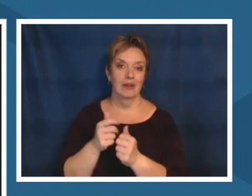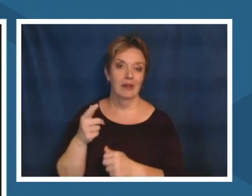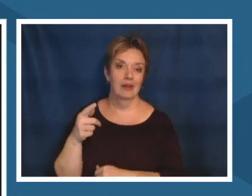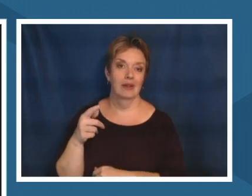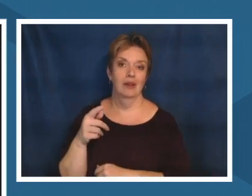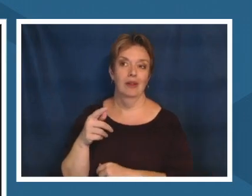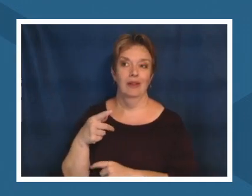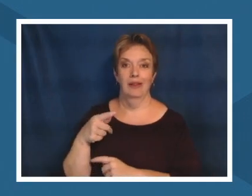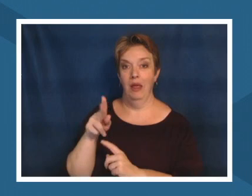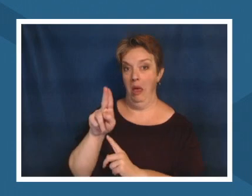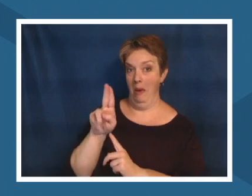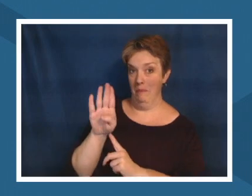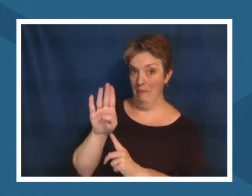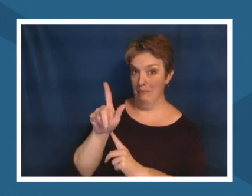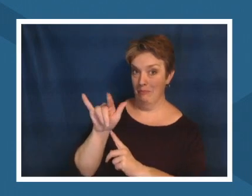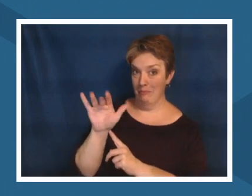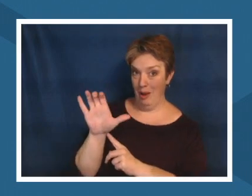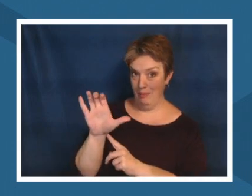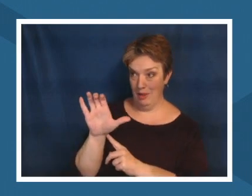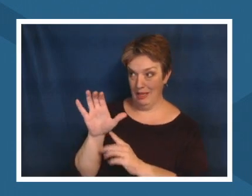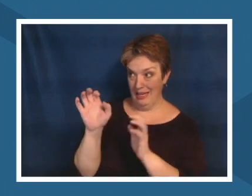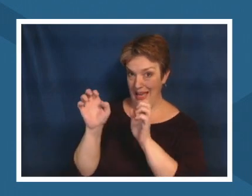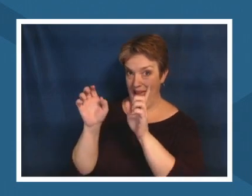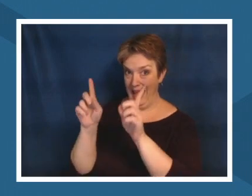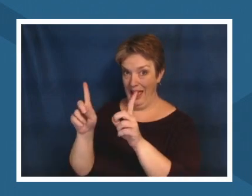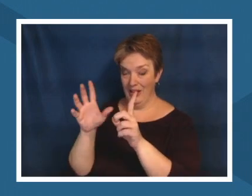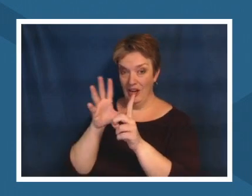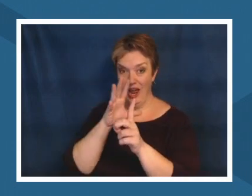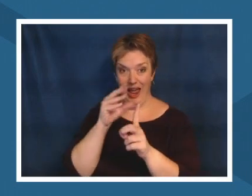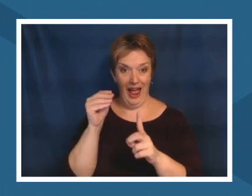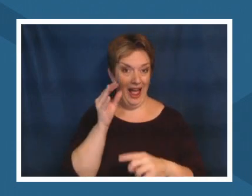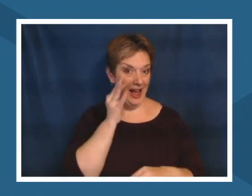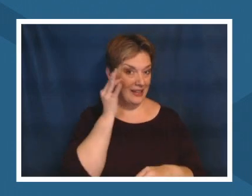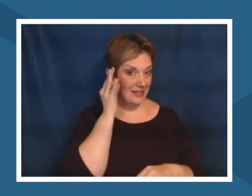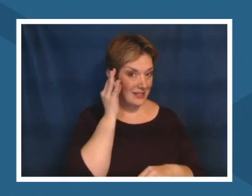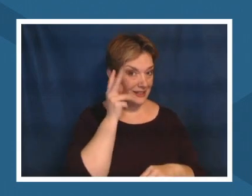that's a big that's a big lift to answer